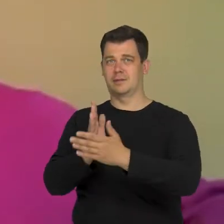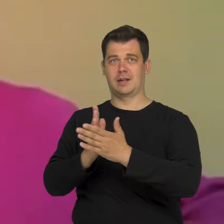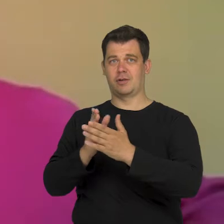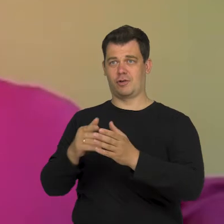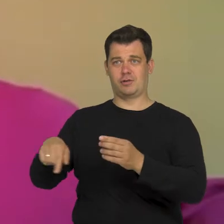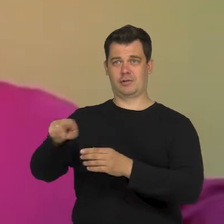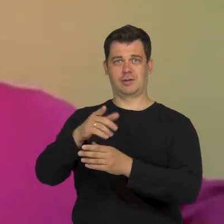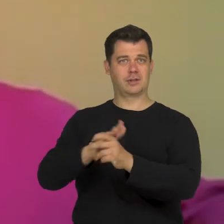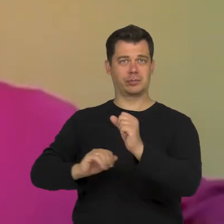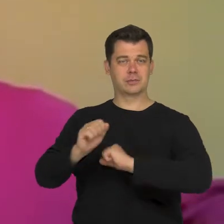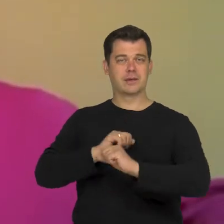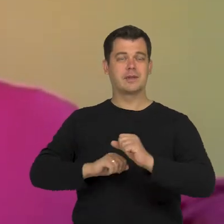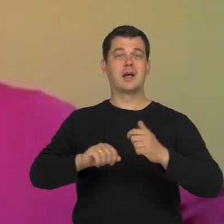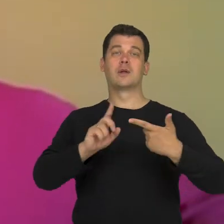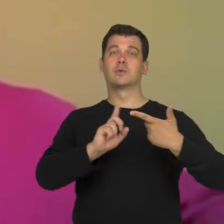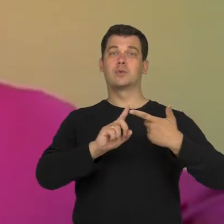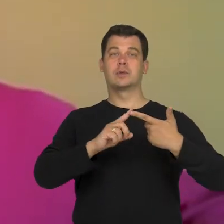and on the other hand, that social model